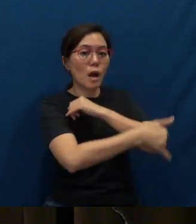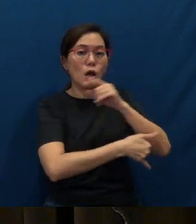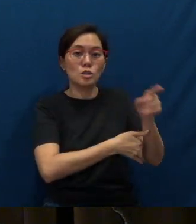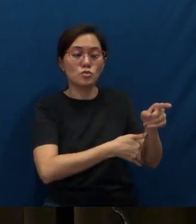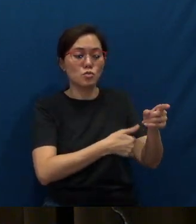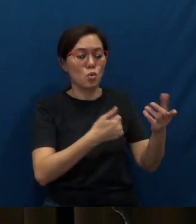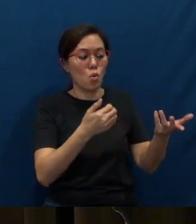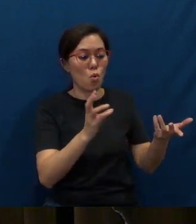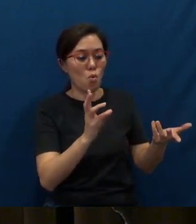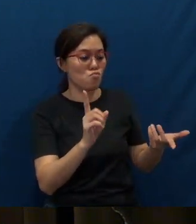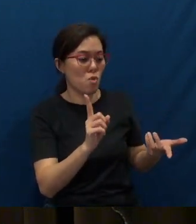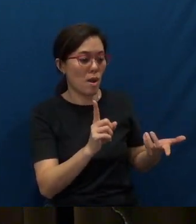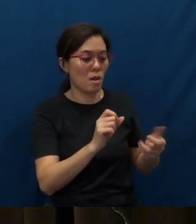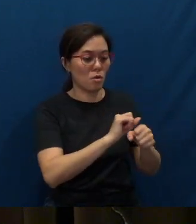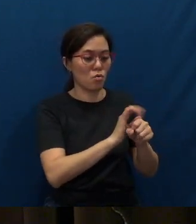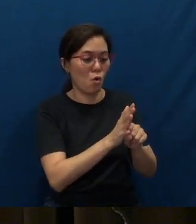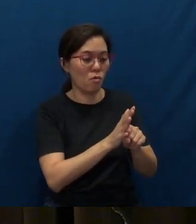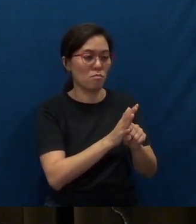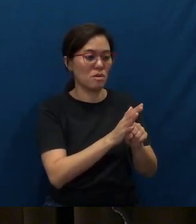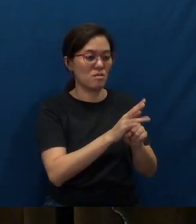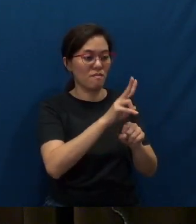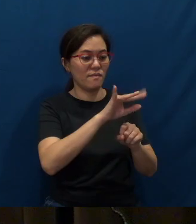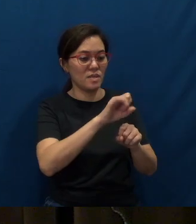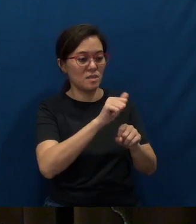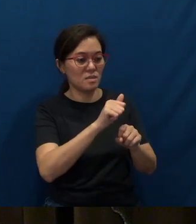COVID nor visa restrictions would ever apply.